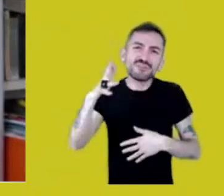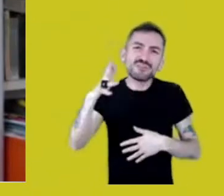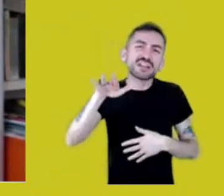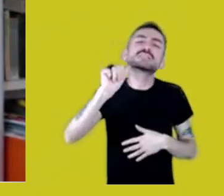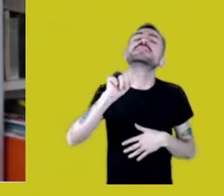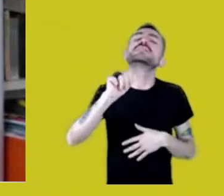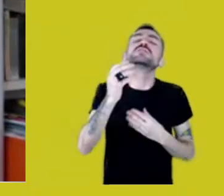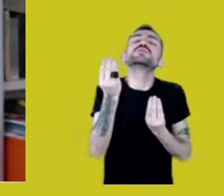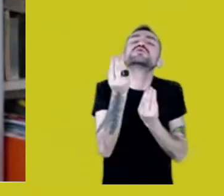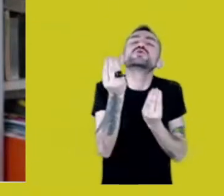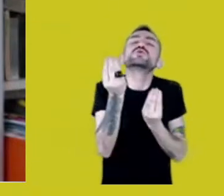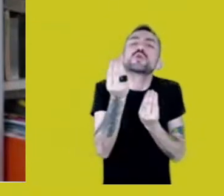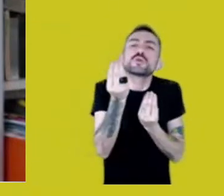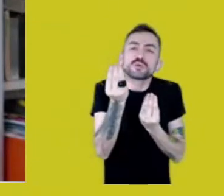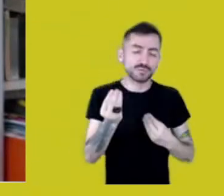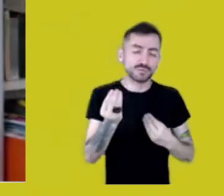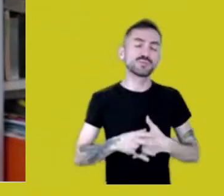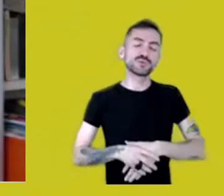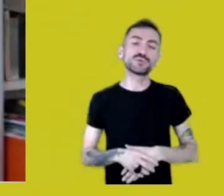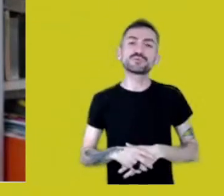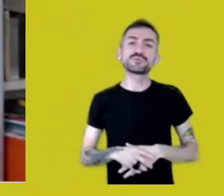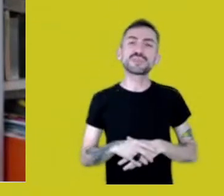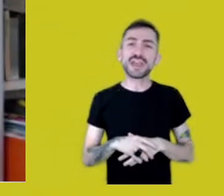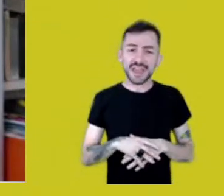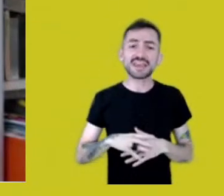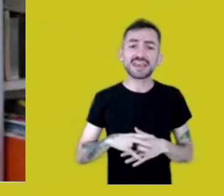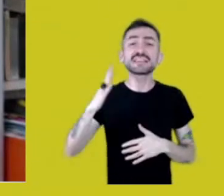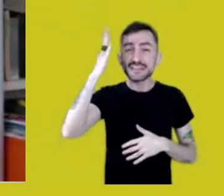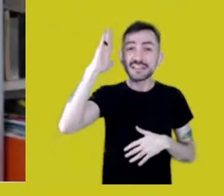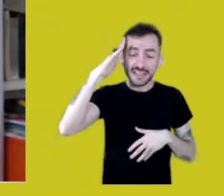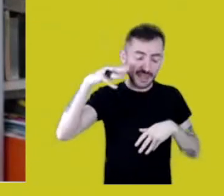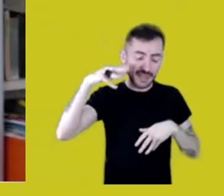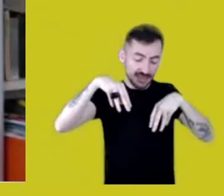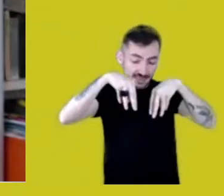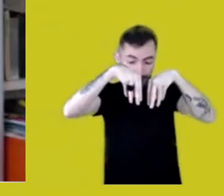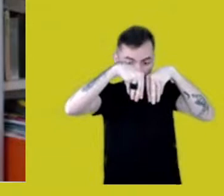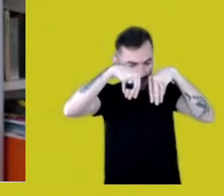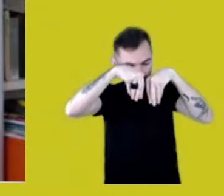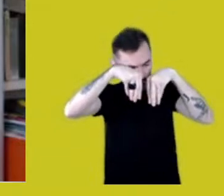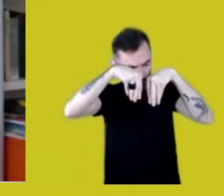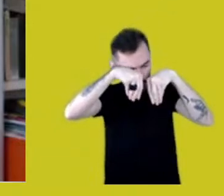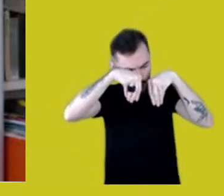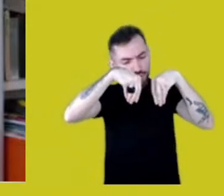this notion that territory explains existence